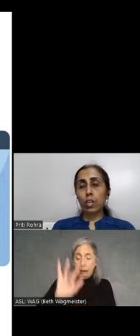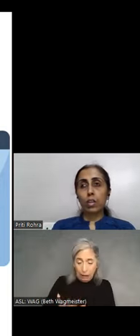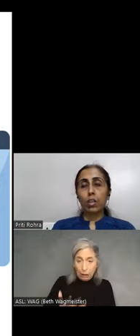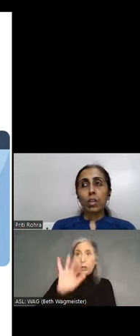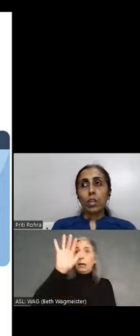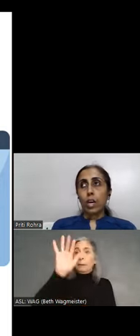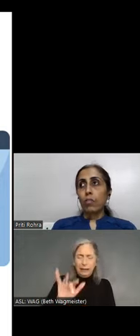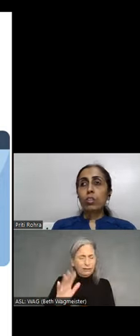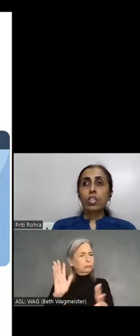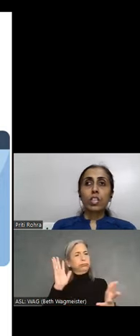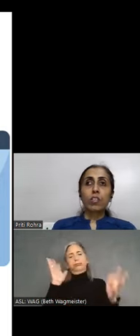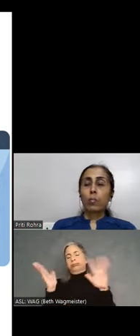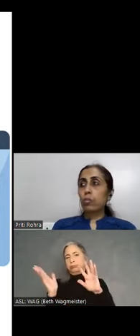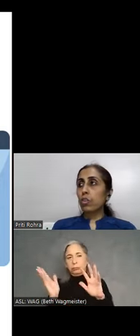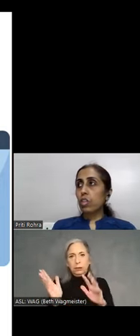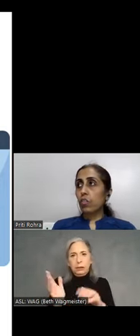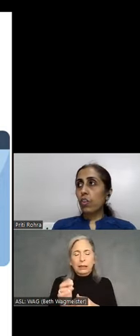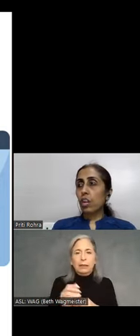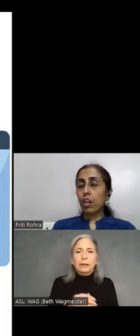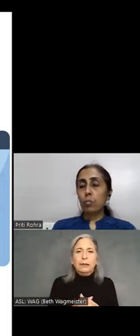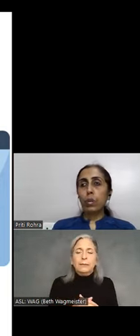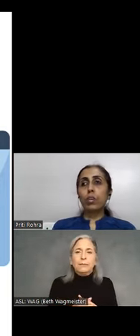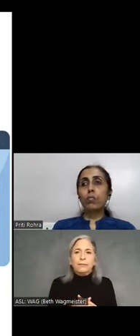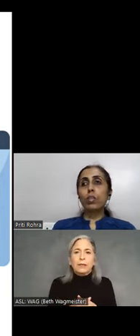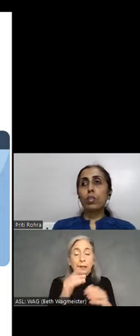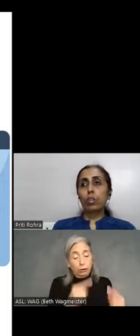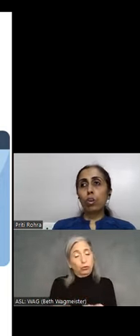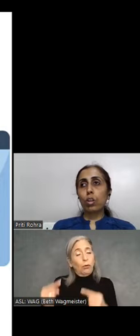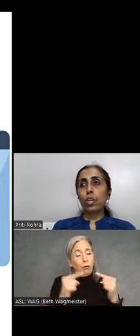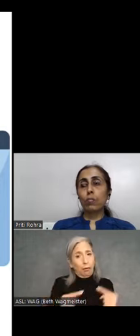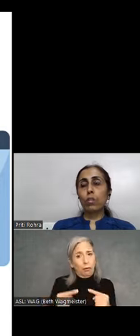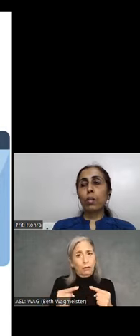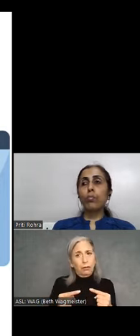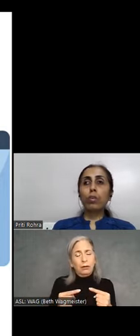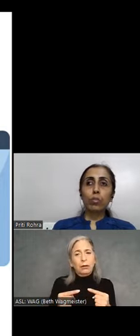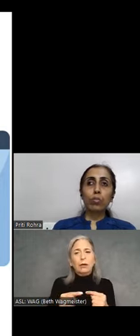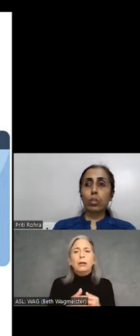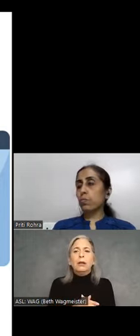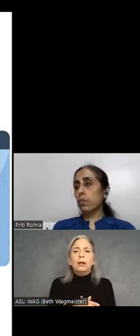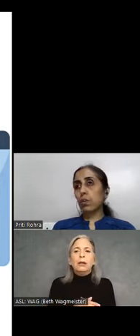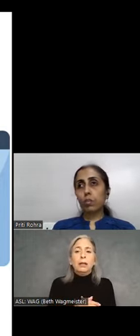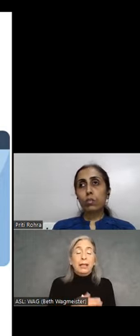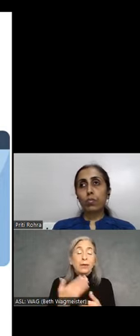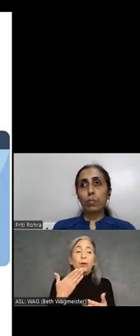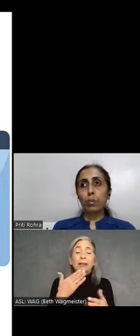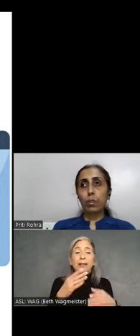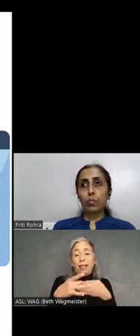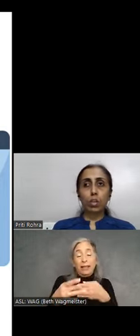that. I would not say it is a failure but it would surely be a poor user experience of people using